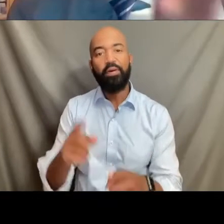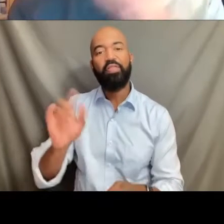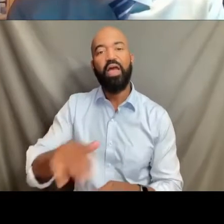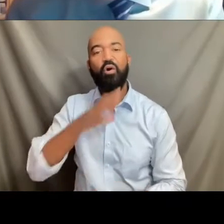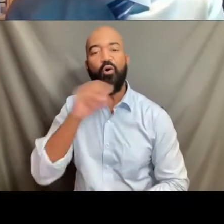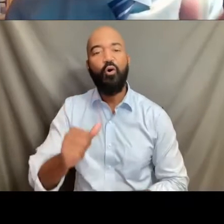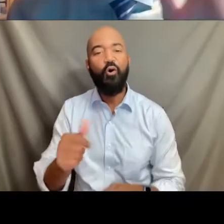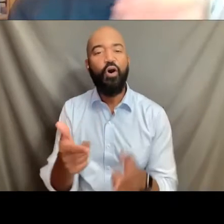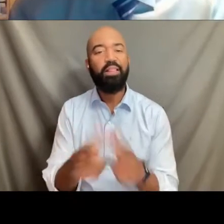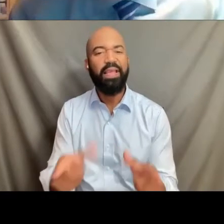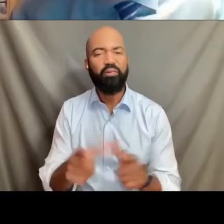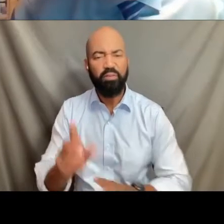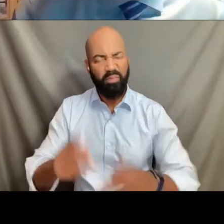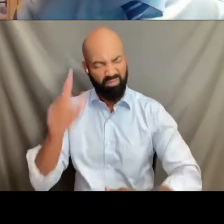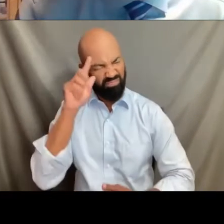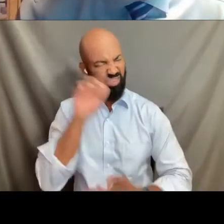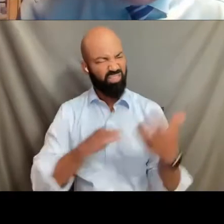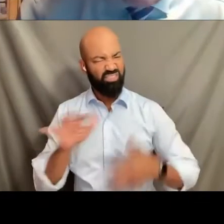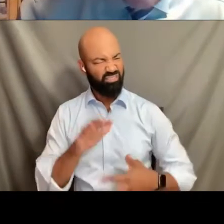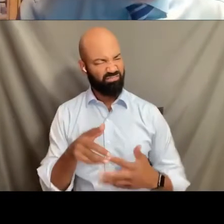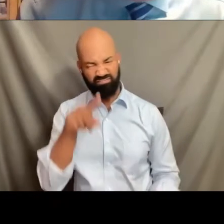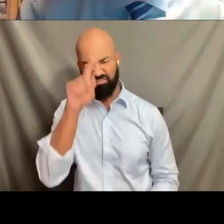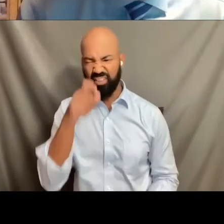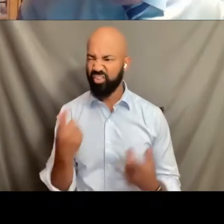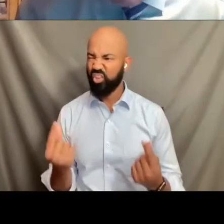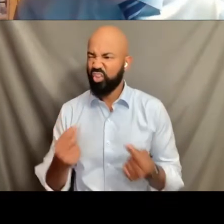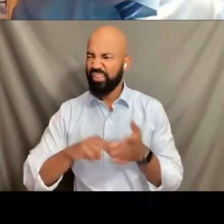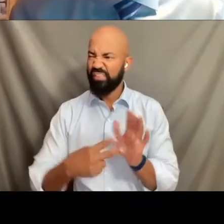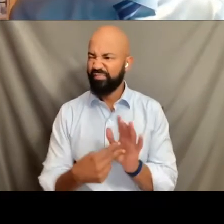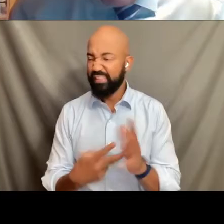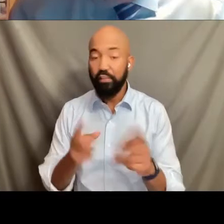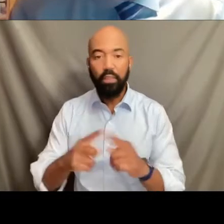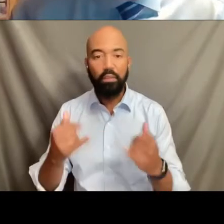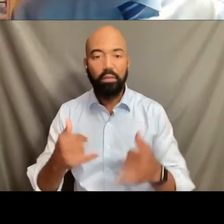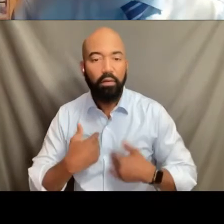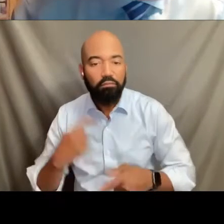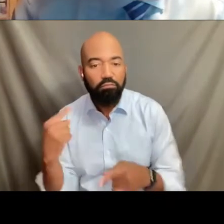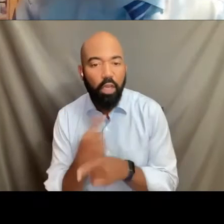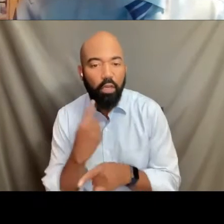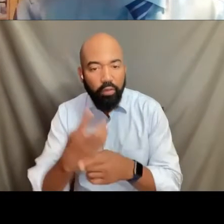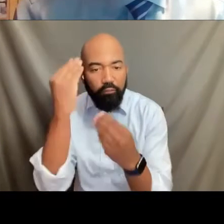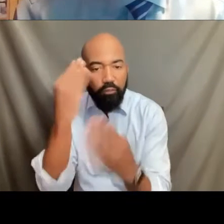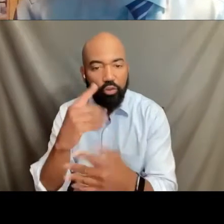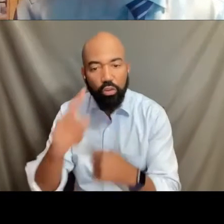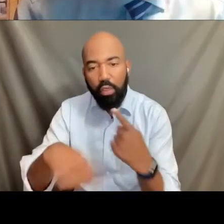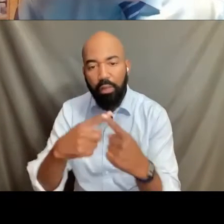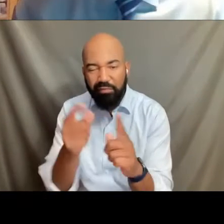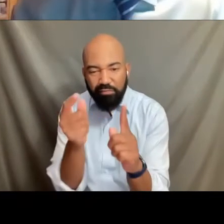that got everybody confused and now more accurately describes the nature of the challenge.